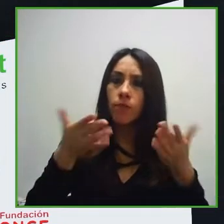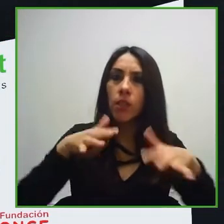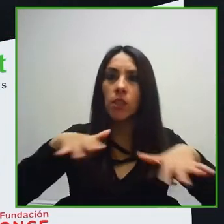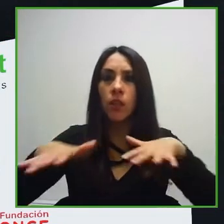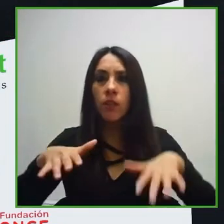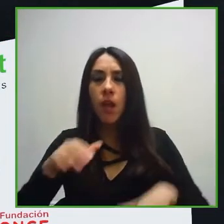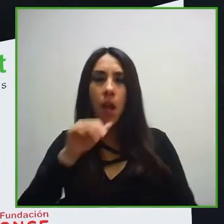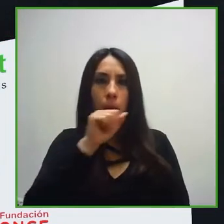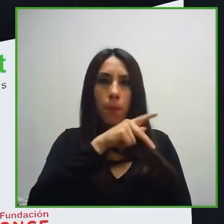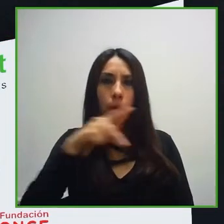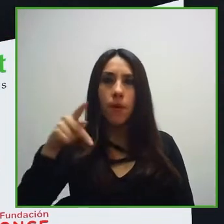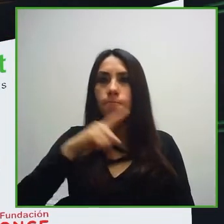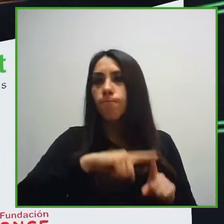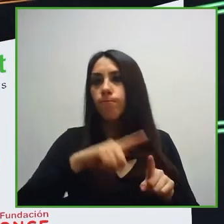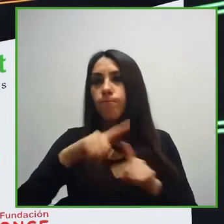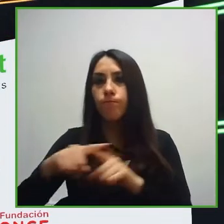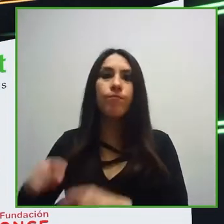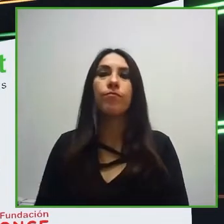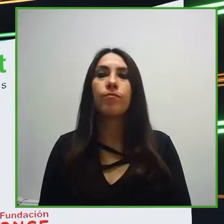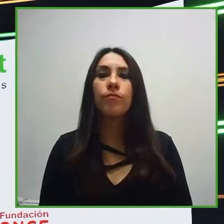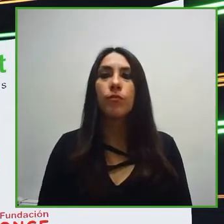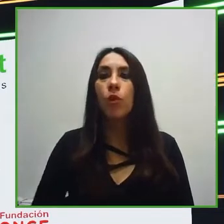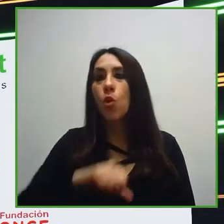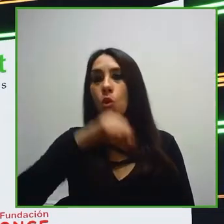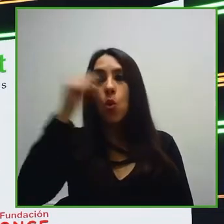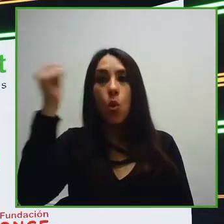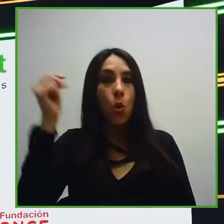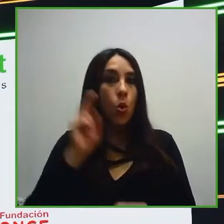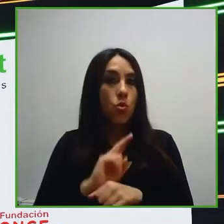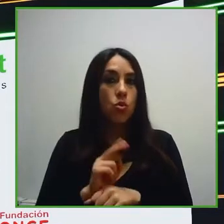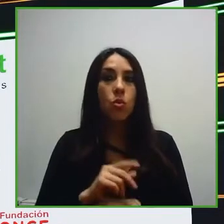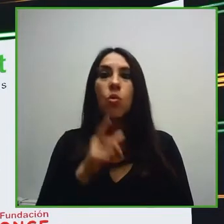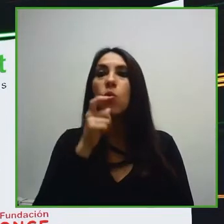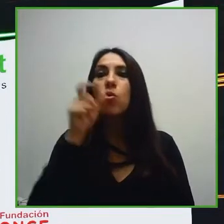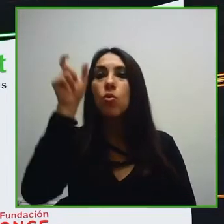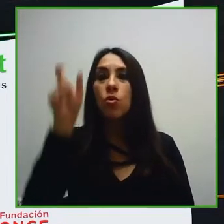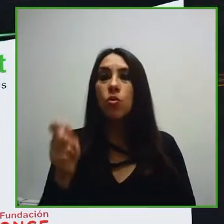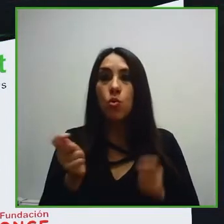The moderator of this session that is going to be with us friend for the third year